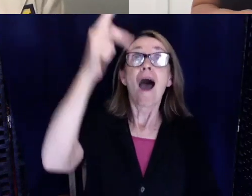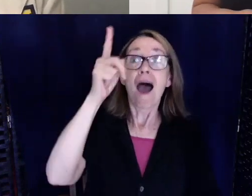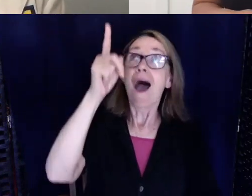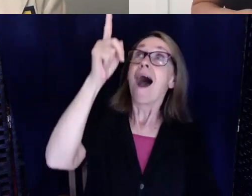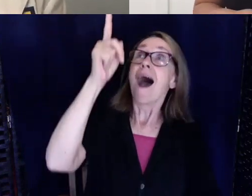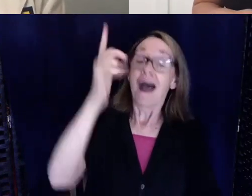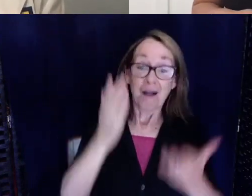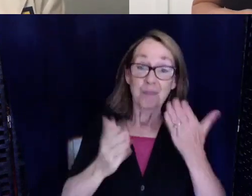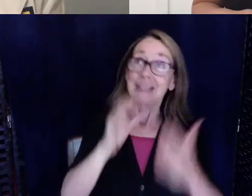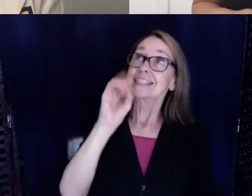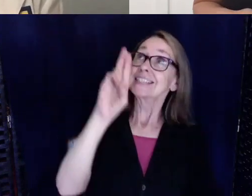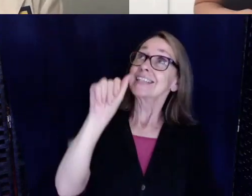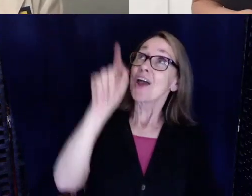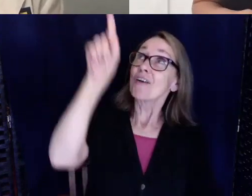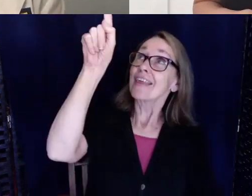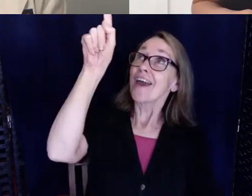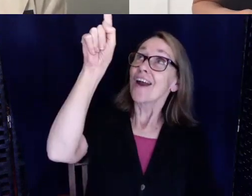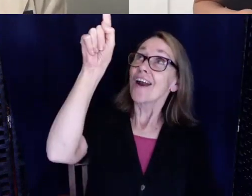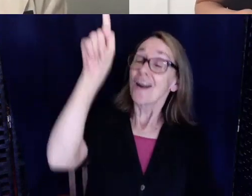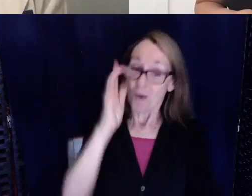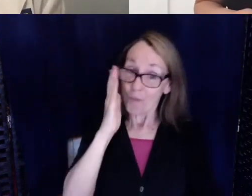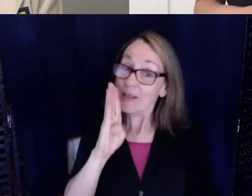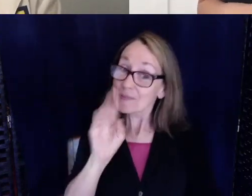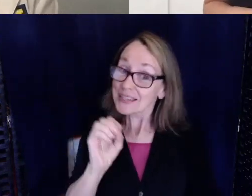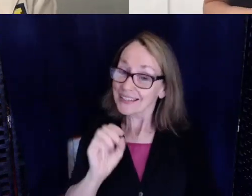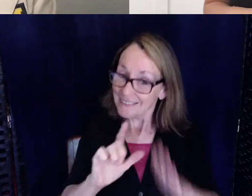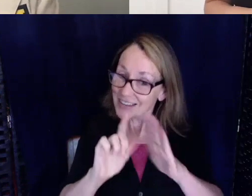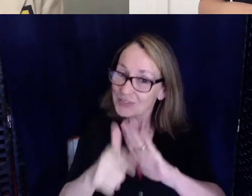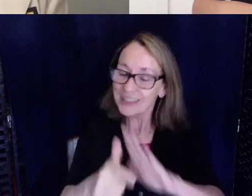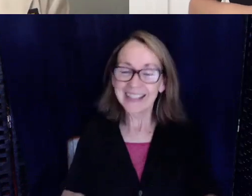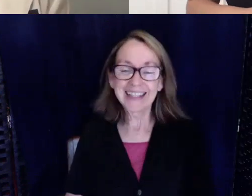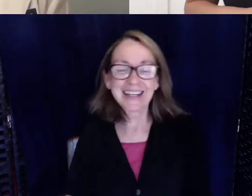Sarah's up there somewhere or will be eventually.